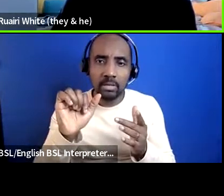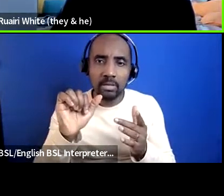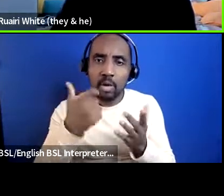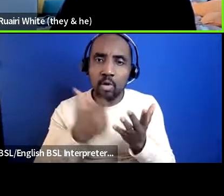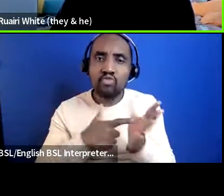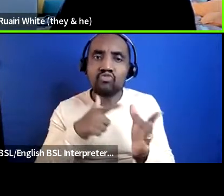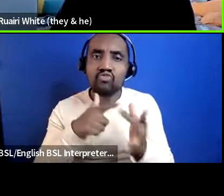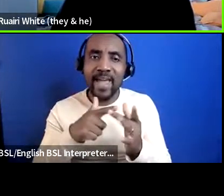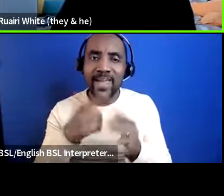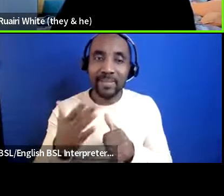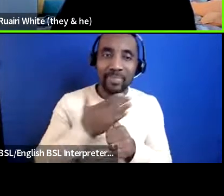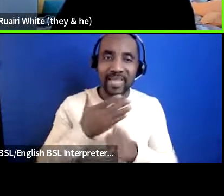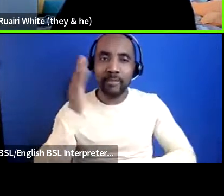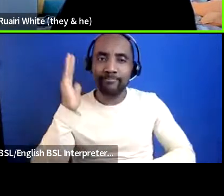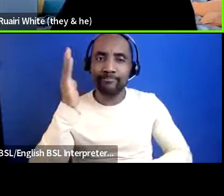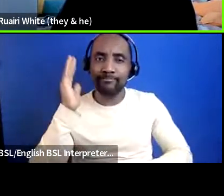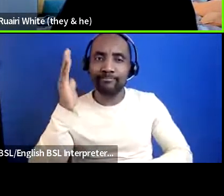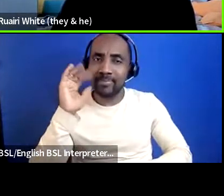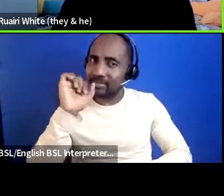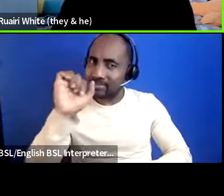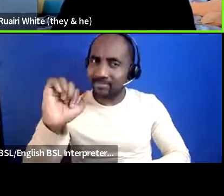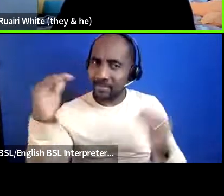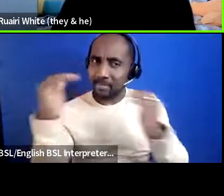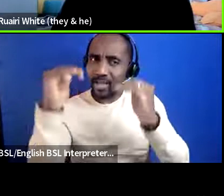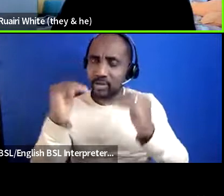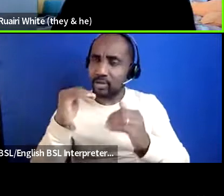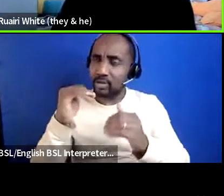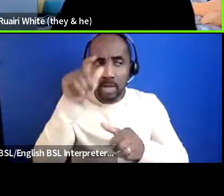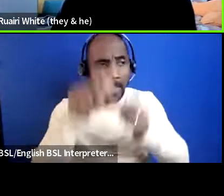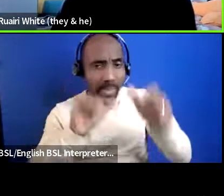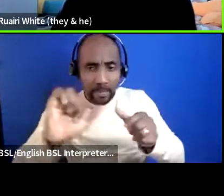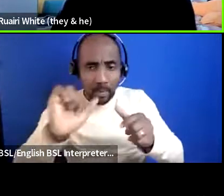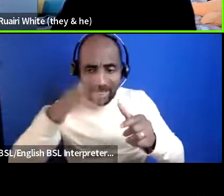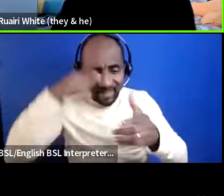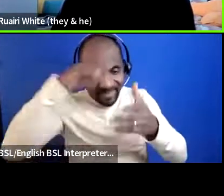the pressure that's put on people with lived experience of of mental ill health but also